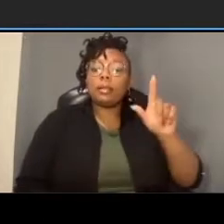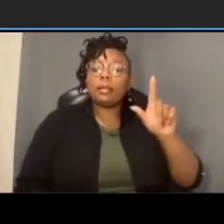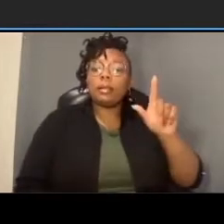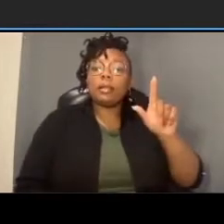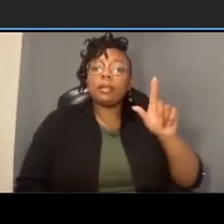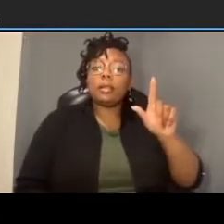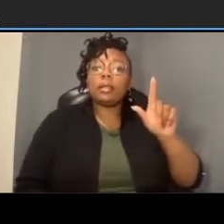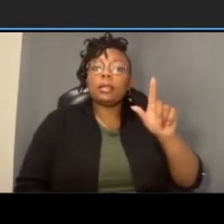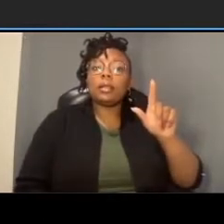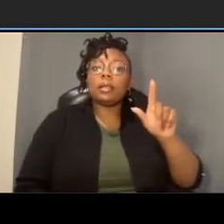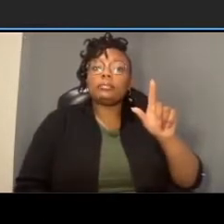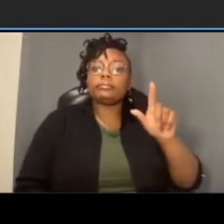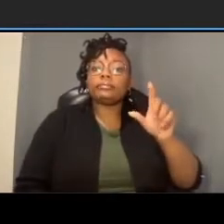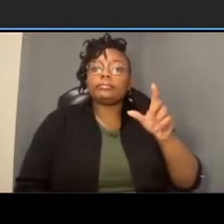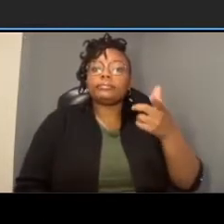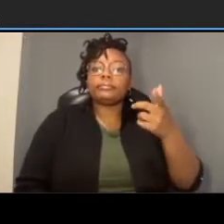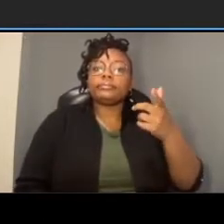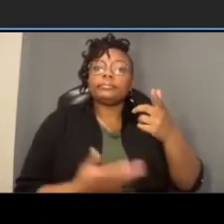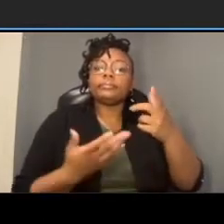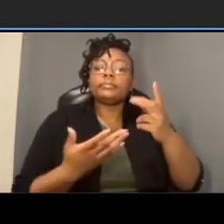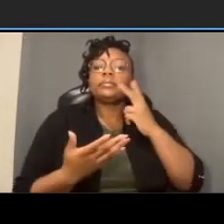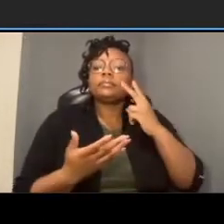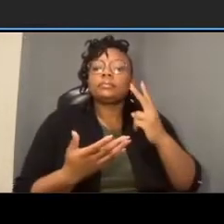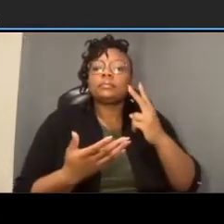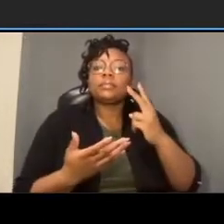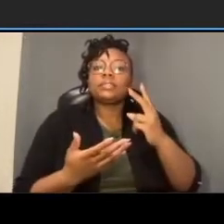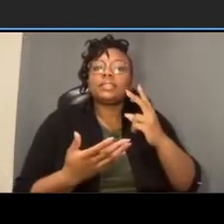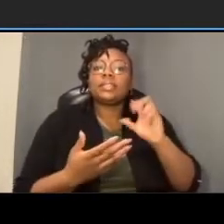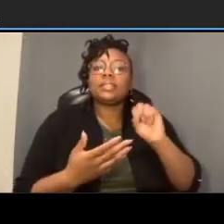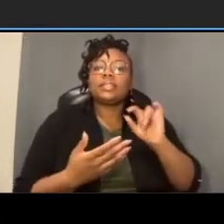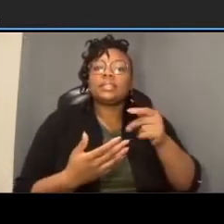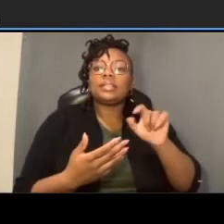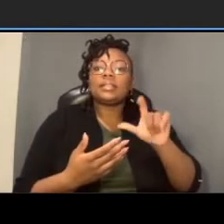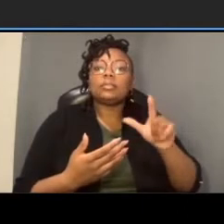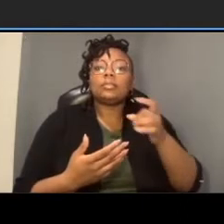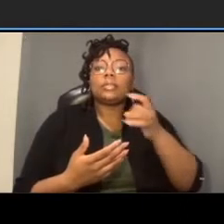there's signals that have a signal a little symbol there and below that we have